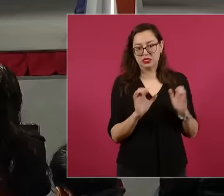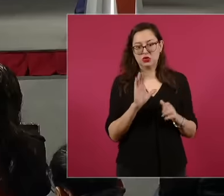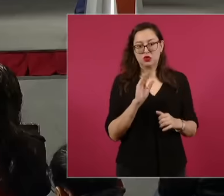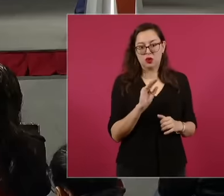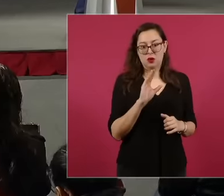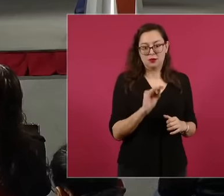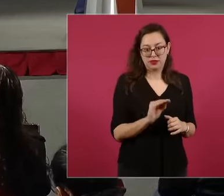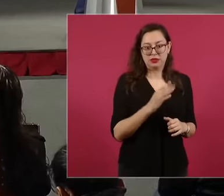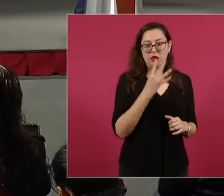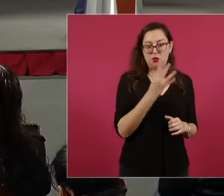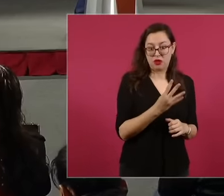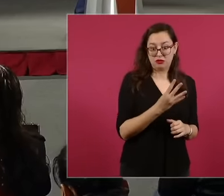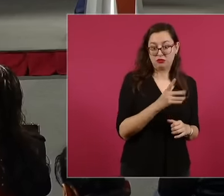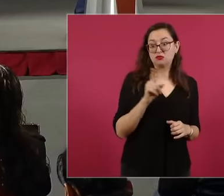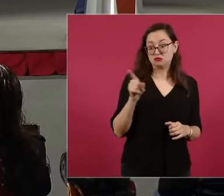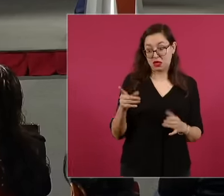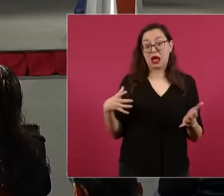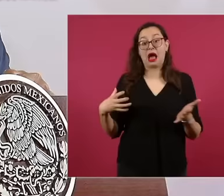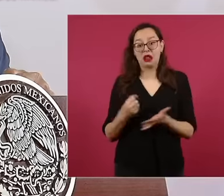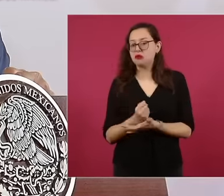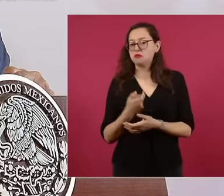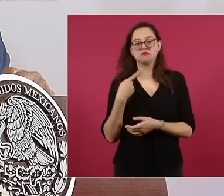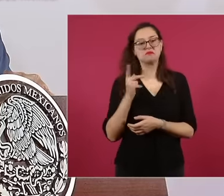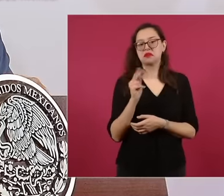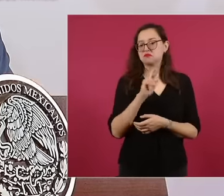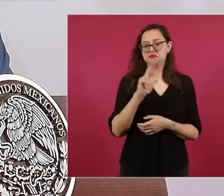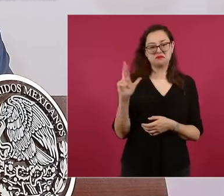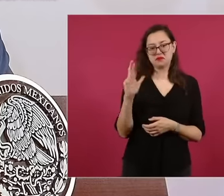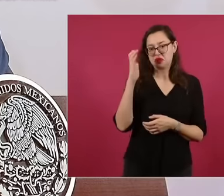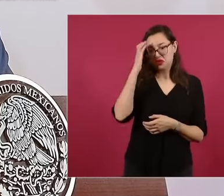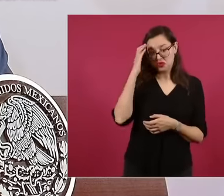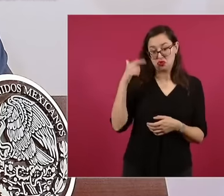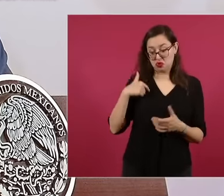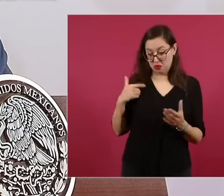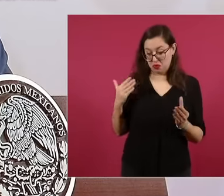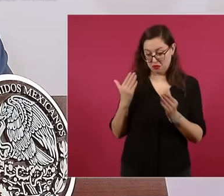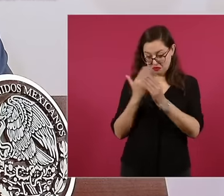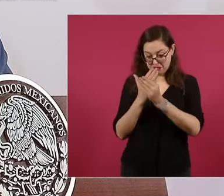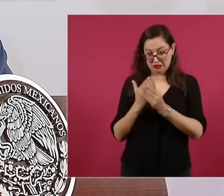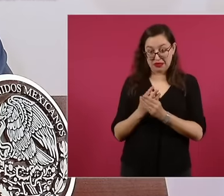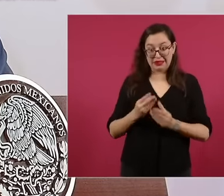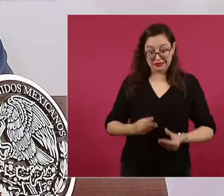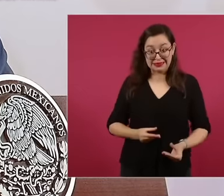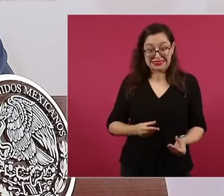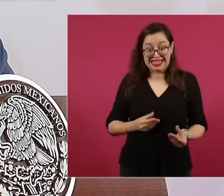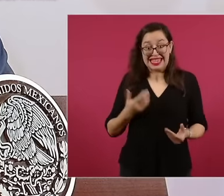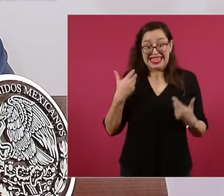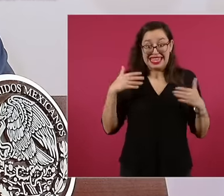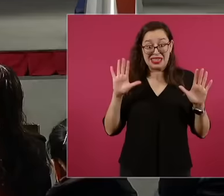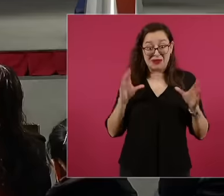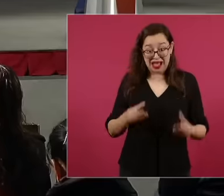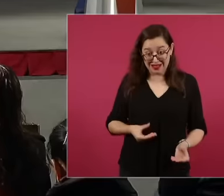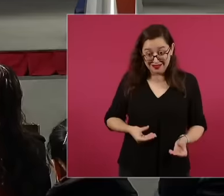grijalba but they did not recognize that part of you and there were many aberrations that were coming, it was the